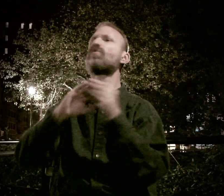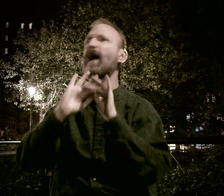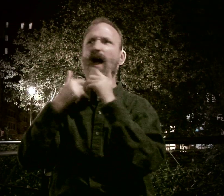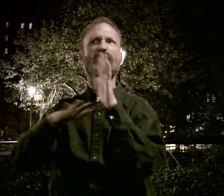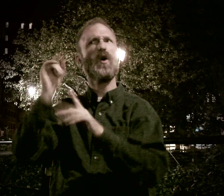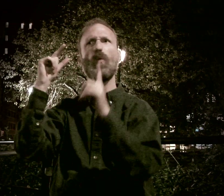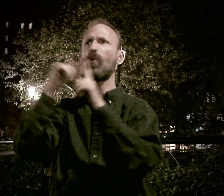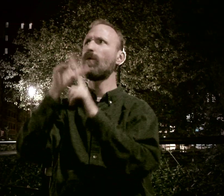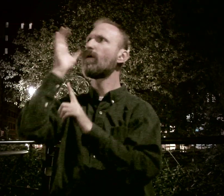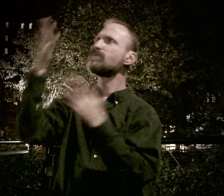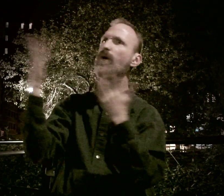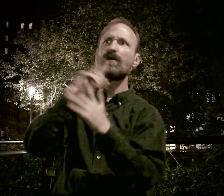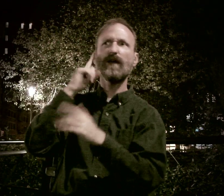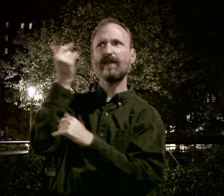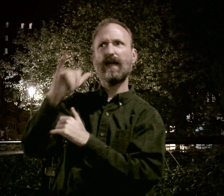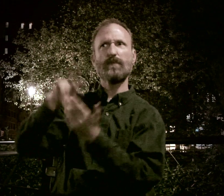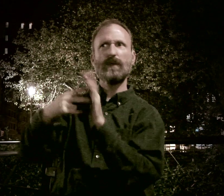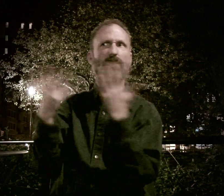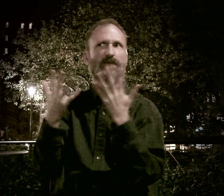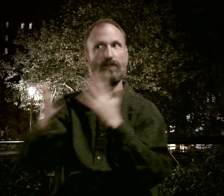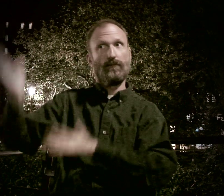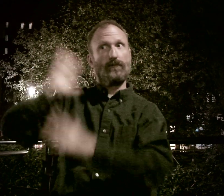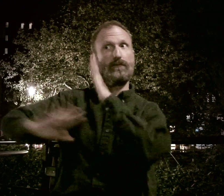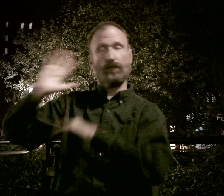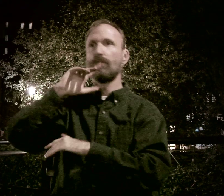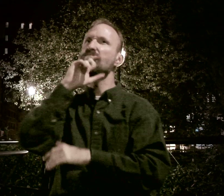I want to tell you a story about how I discovered what the word and concept of Deaf Gay means.